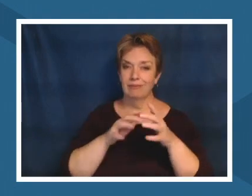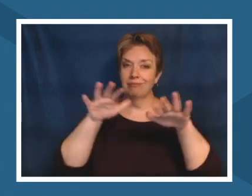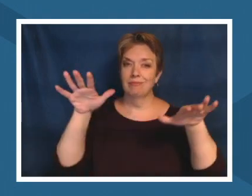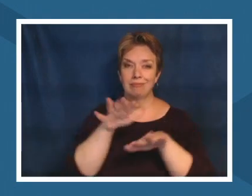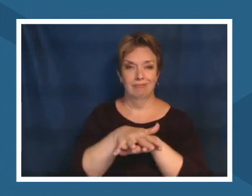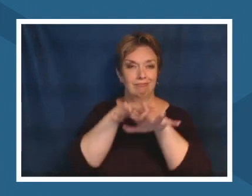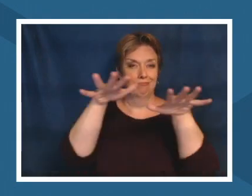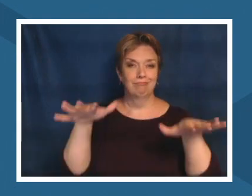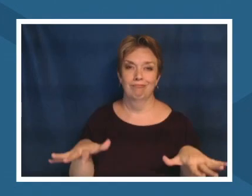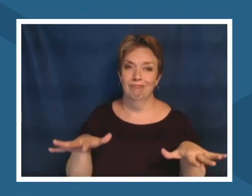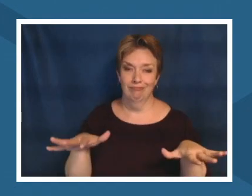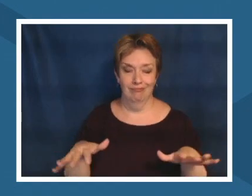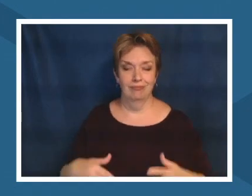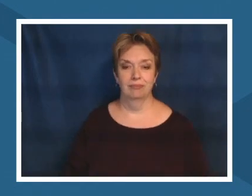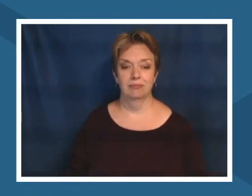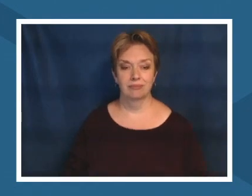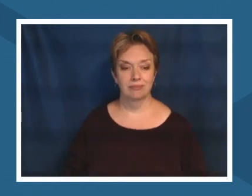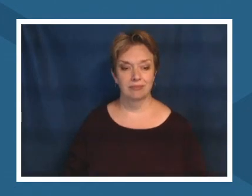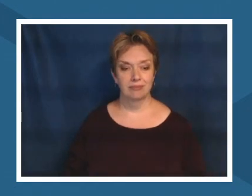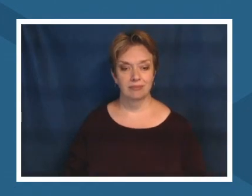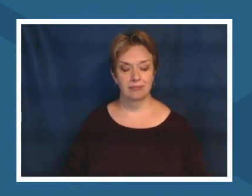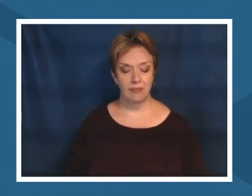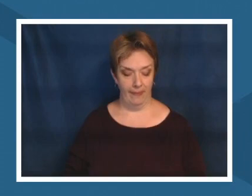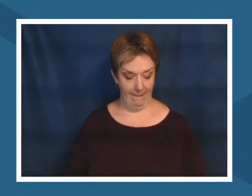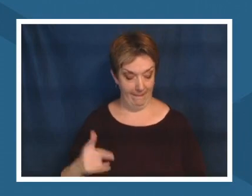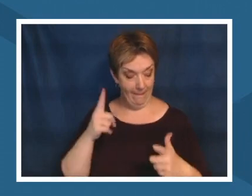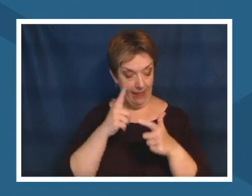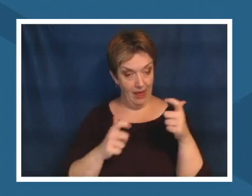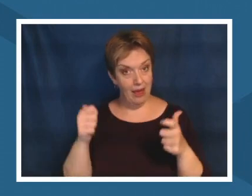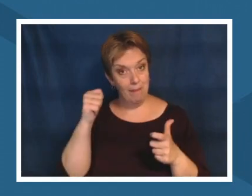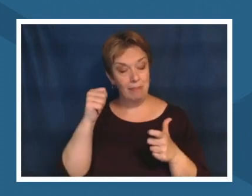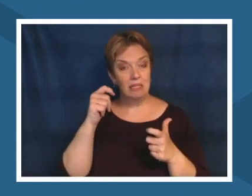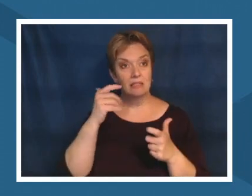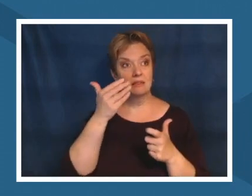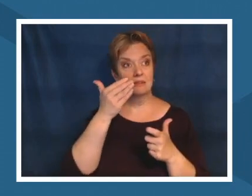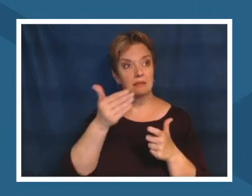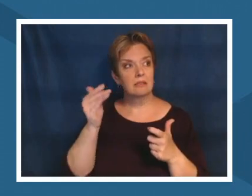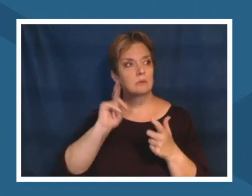to to be mindful of